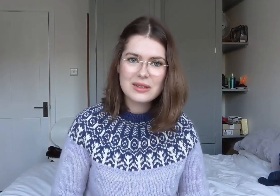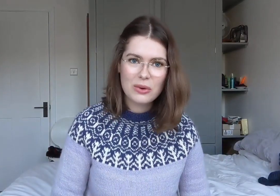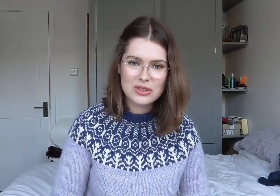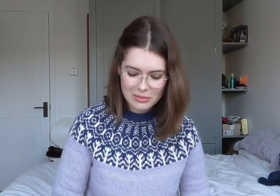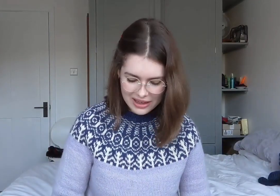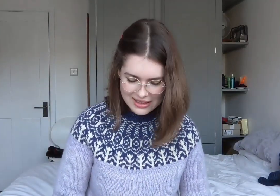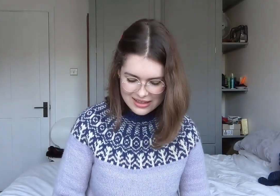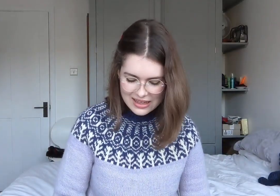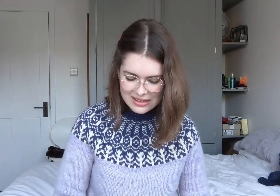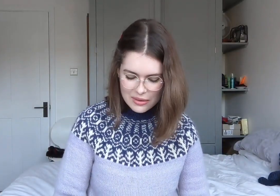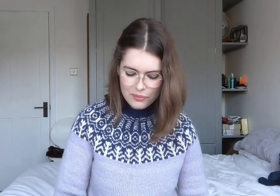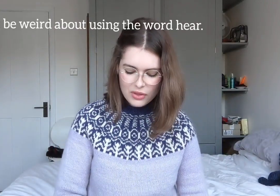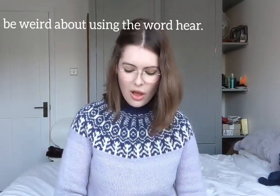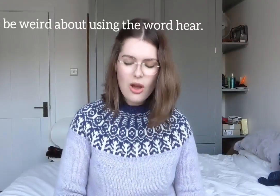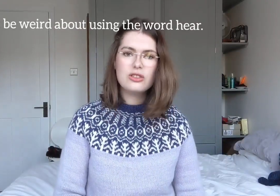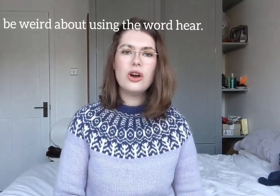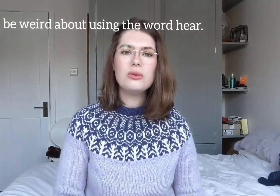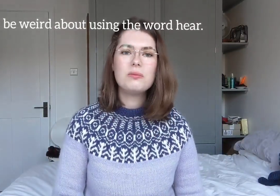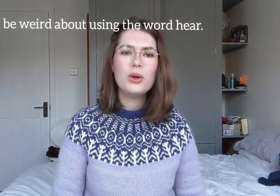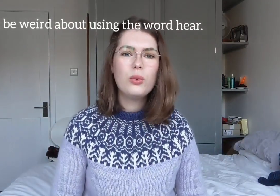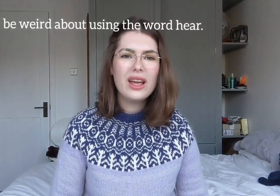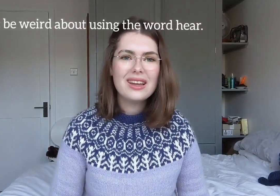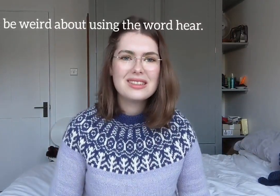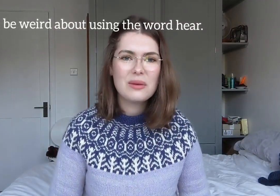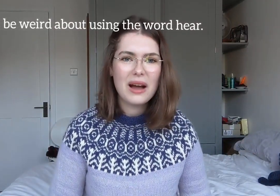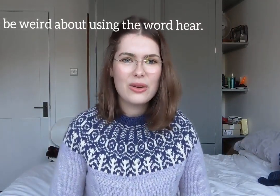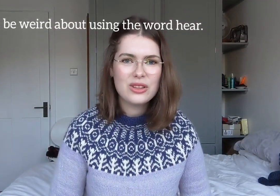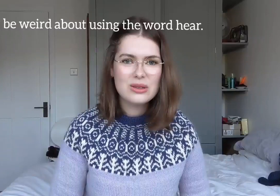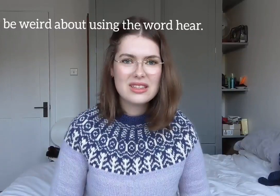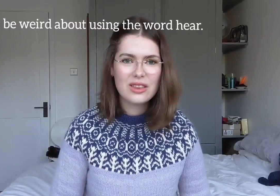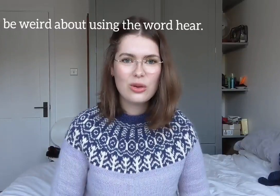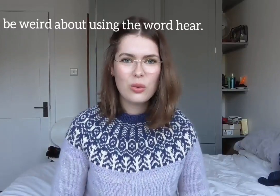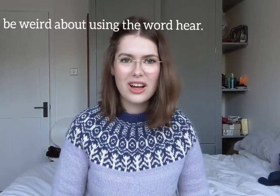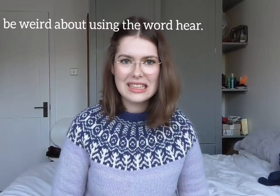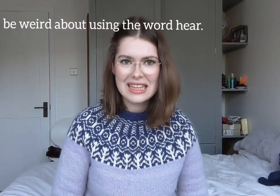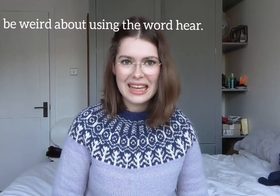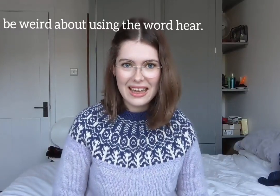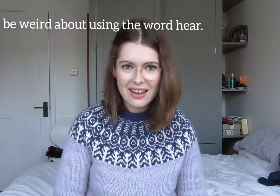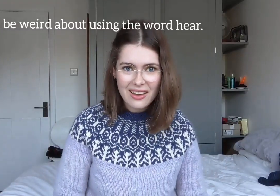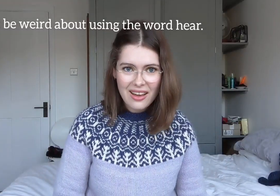Don't be weird about using the word hear.